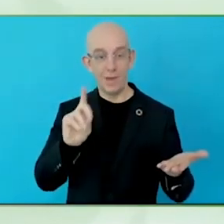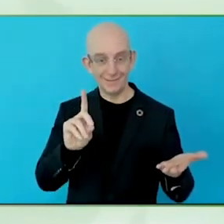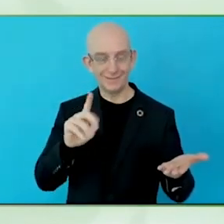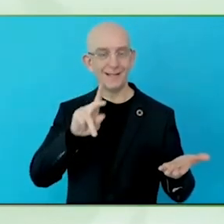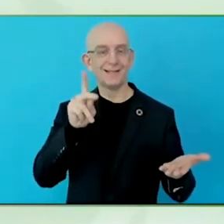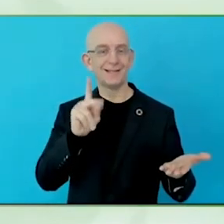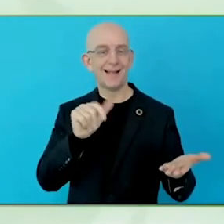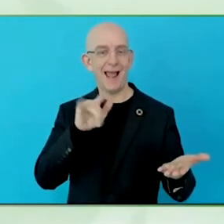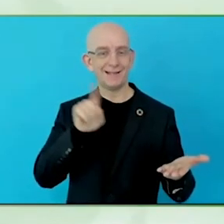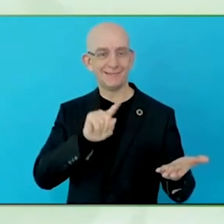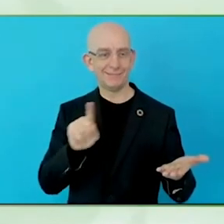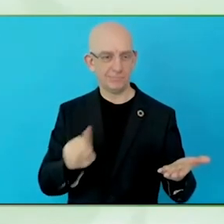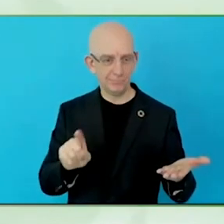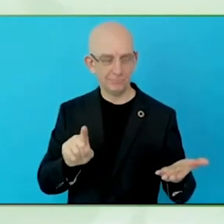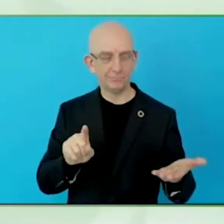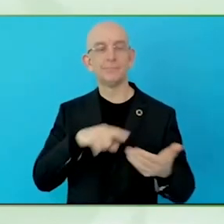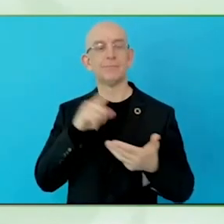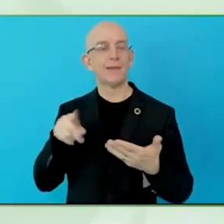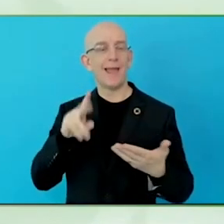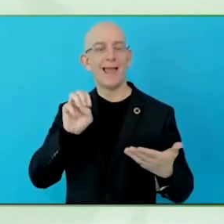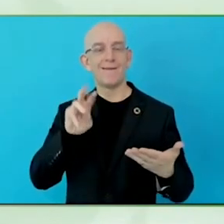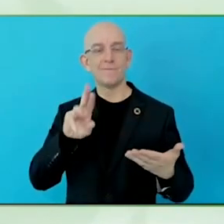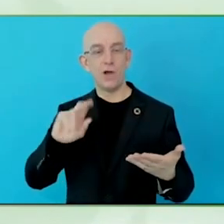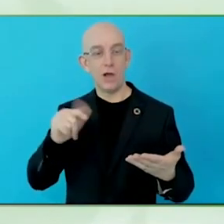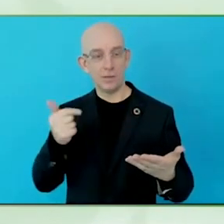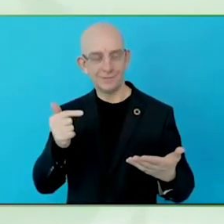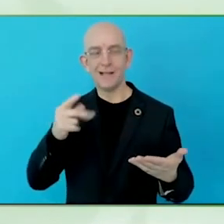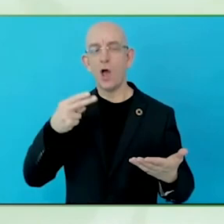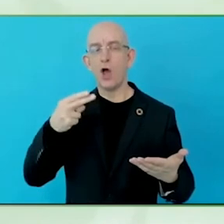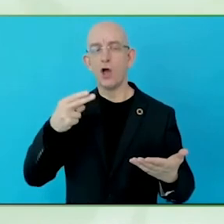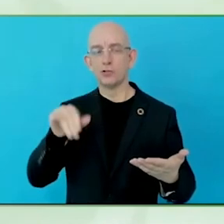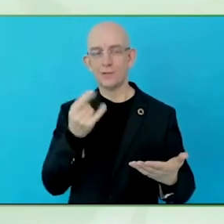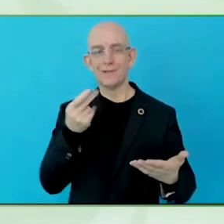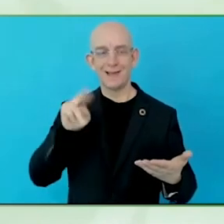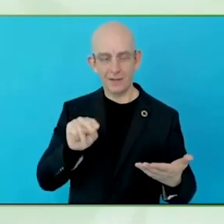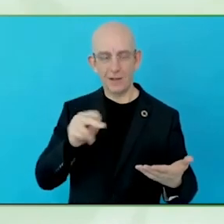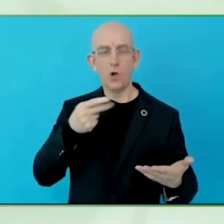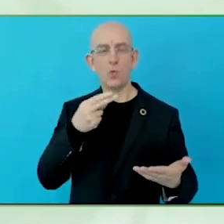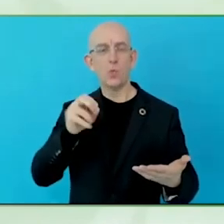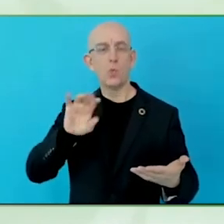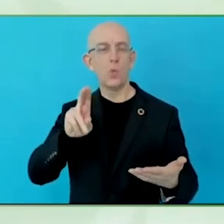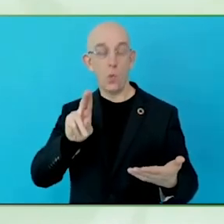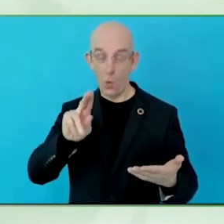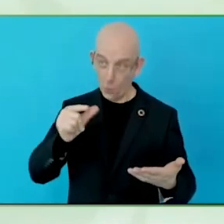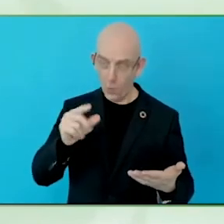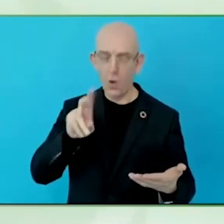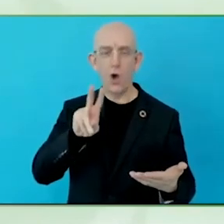inviting me to this very exciting event and having this talk with my